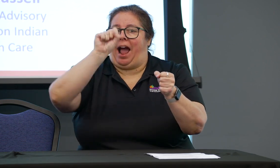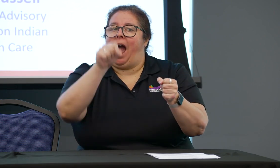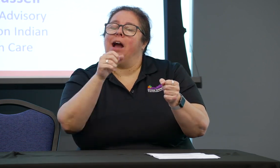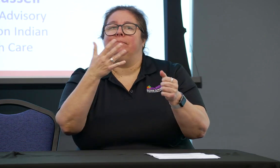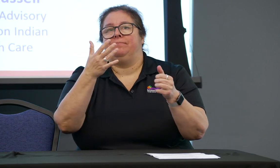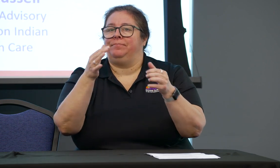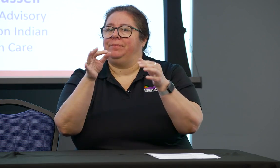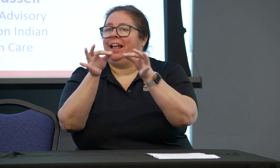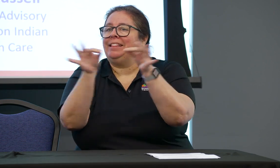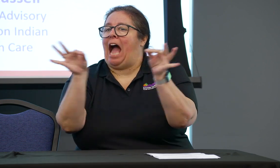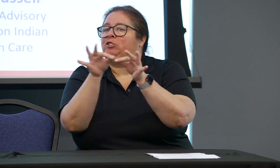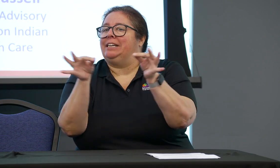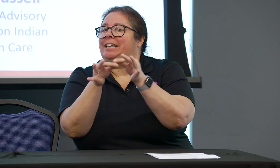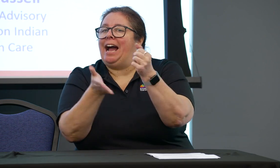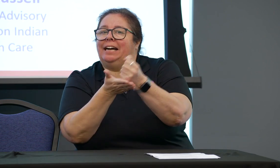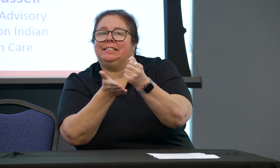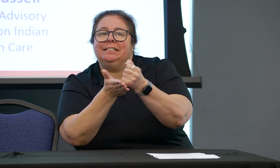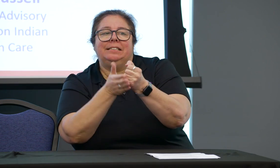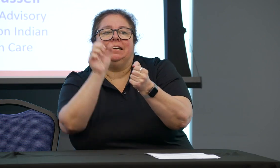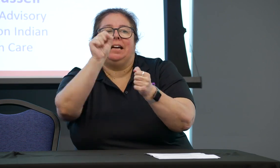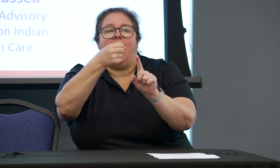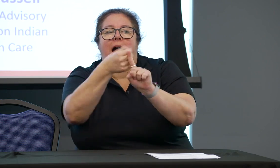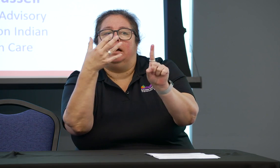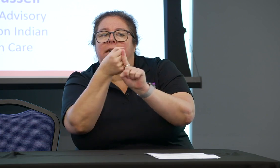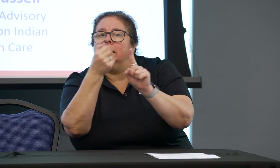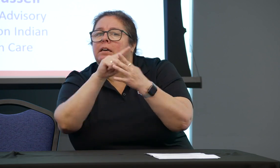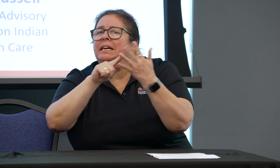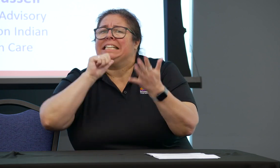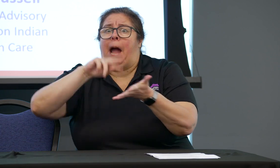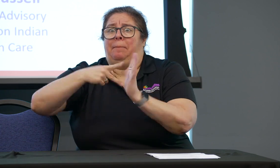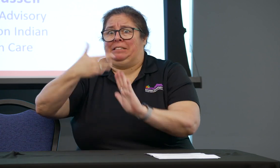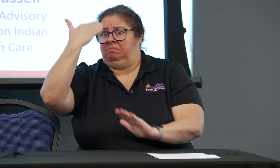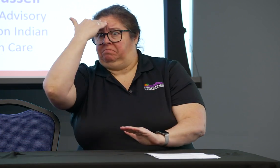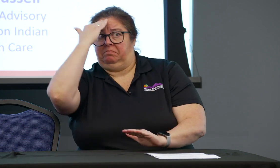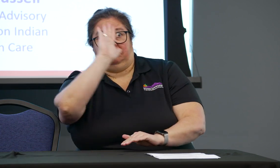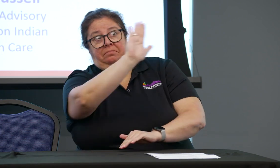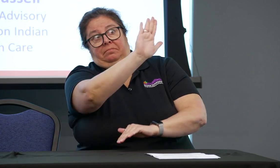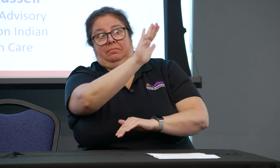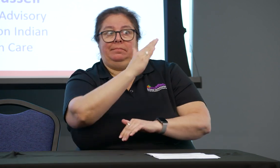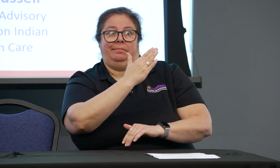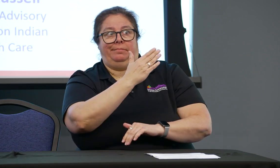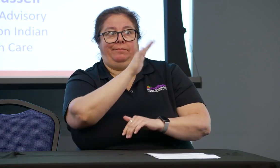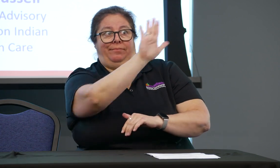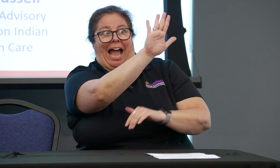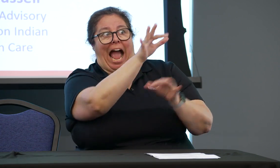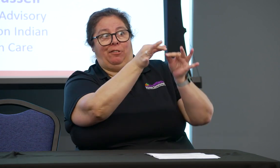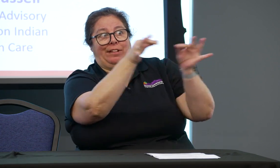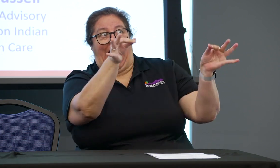One hearing certified and licensed interpreter. And one interpreter called a certified deaf interpreter.